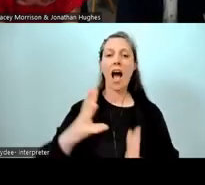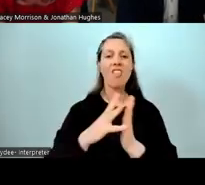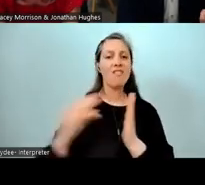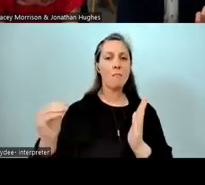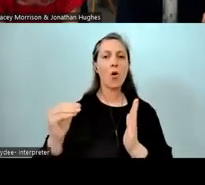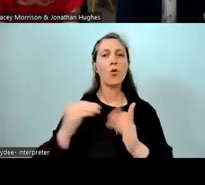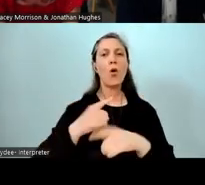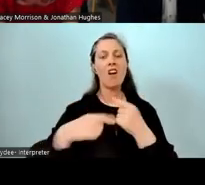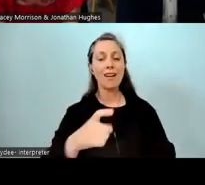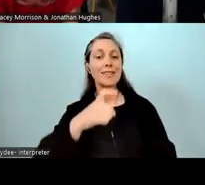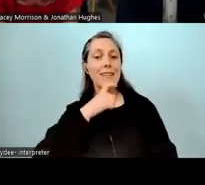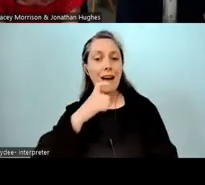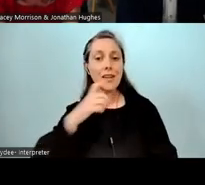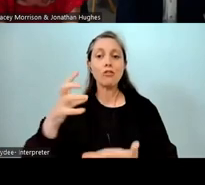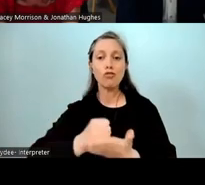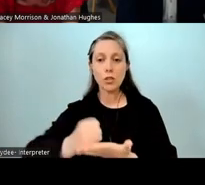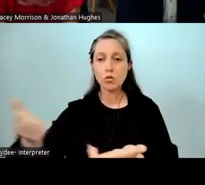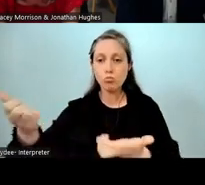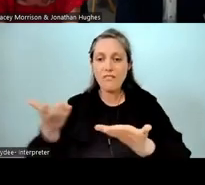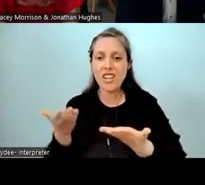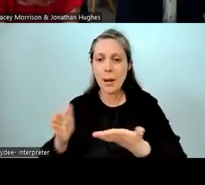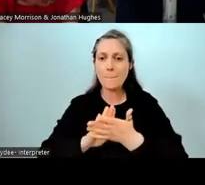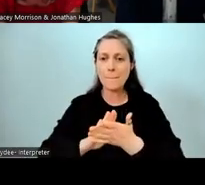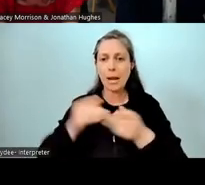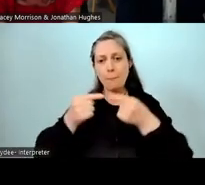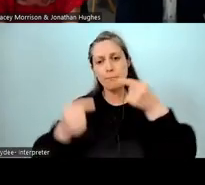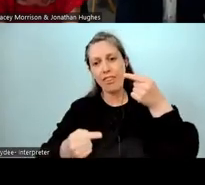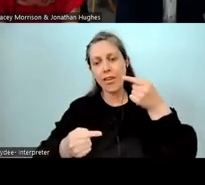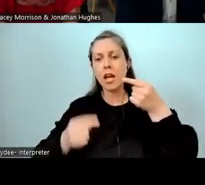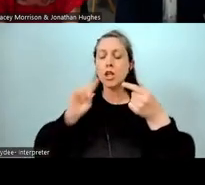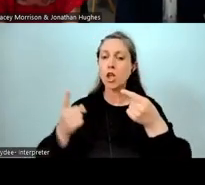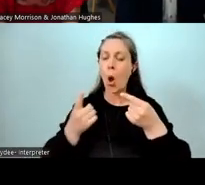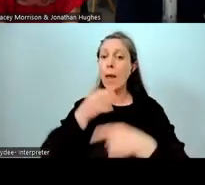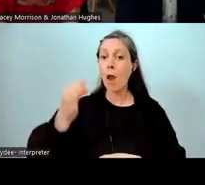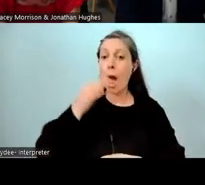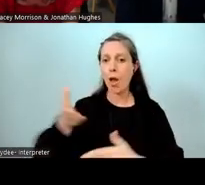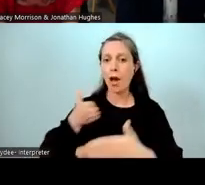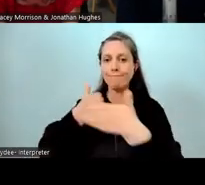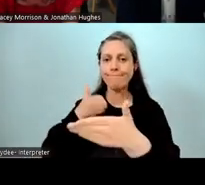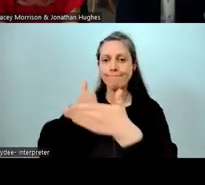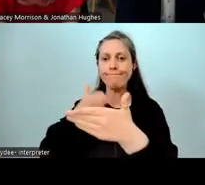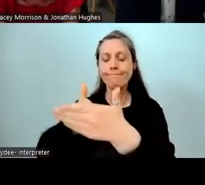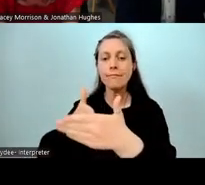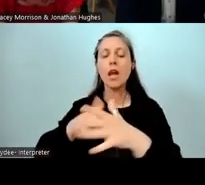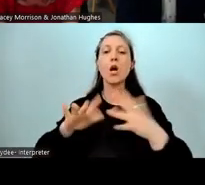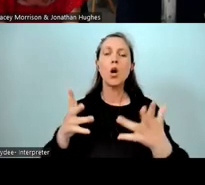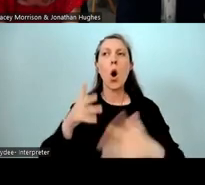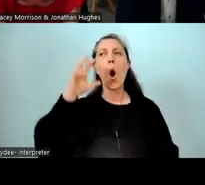and through resourcing didn't really meet our requirements and we kept hitting a brick wall. So in the end, I remember having a meeting with everybody and said,